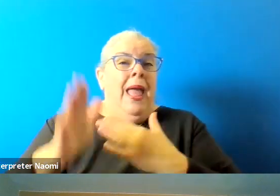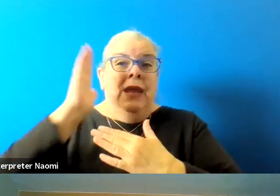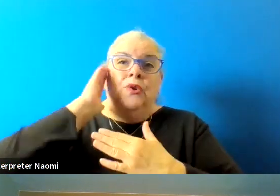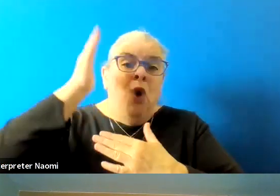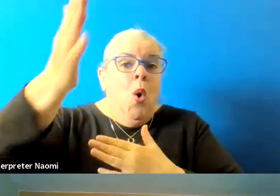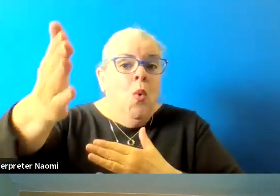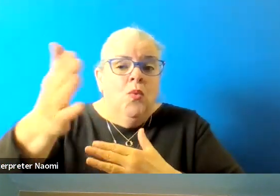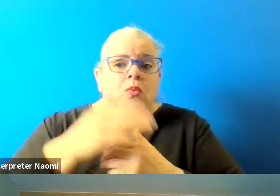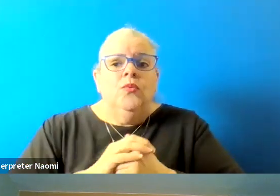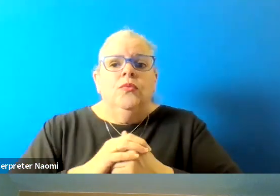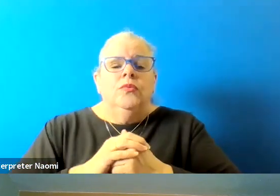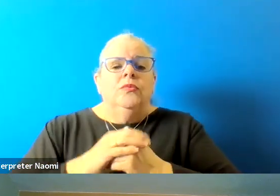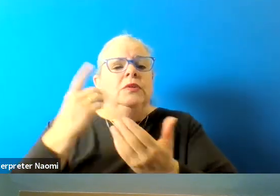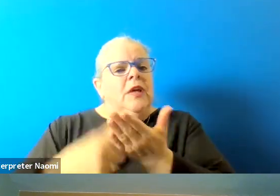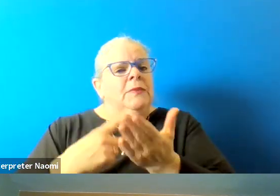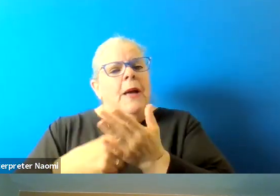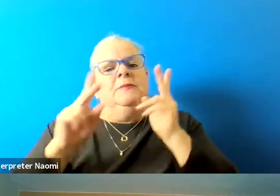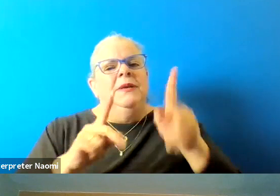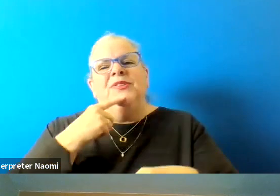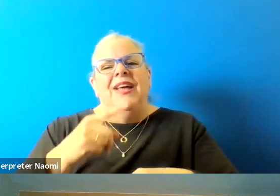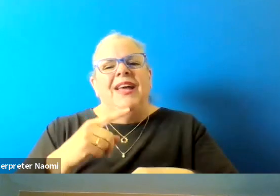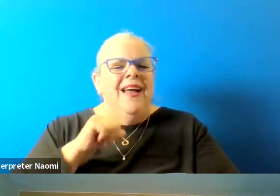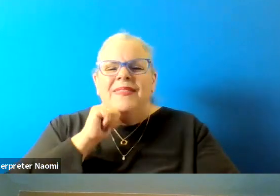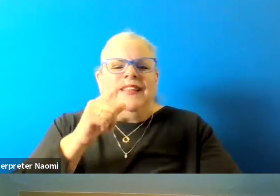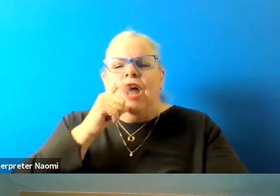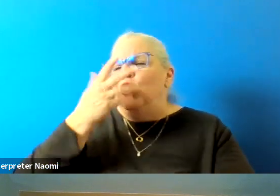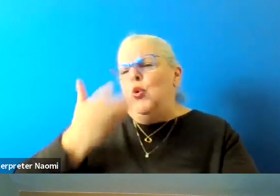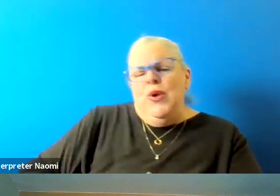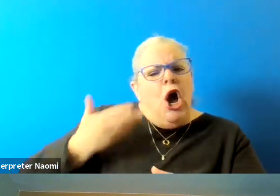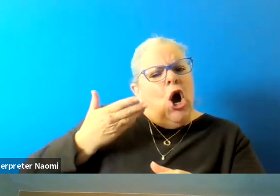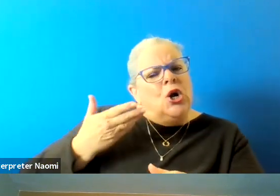Sometimes people say, "Well, that's not who we are." Well, no.